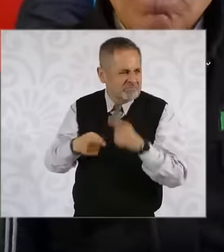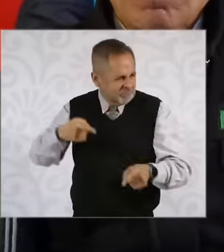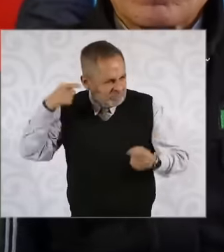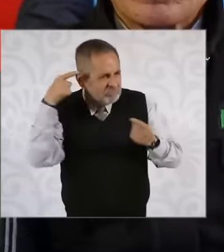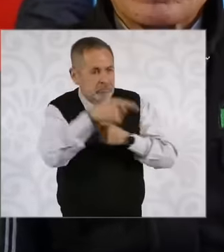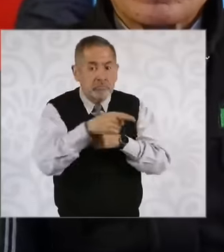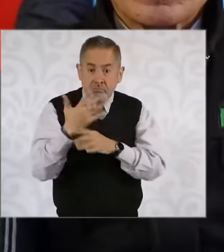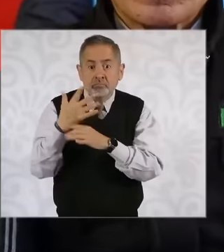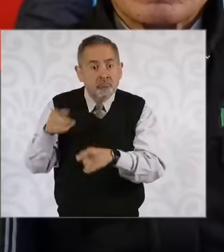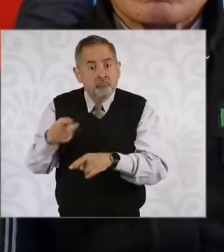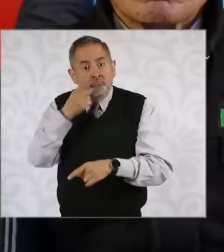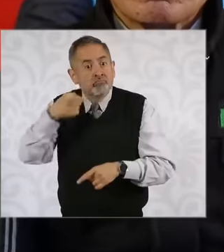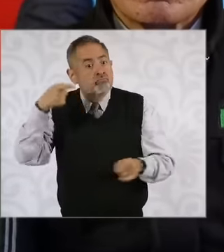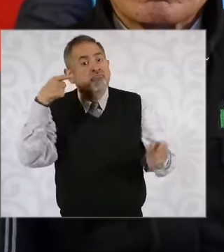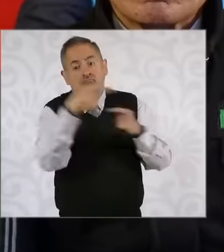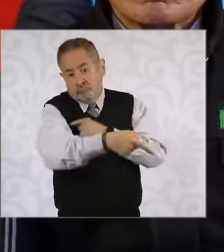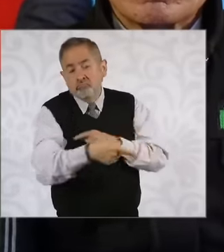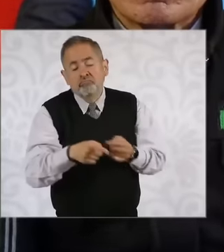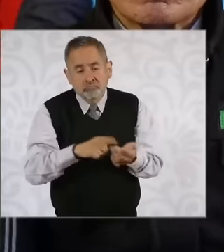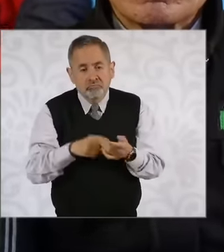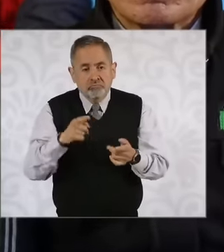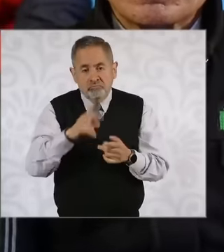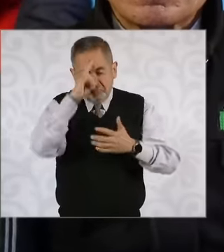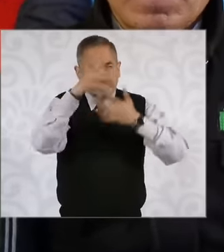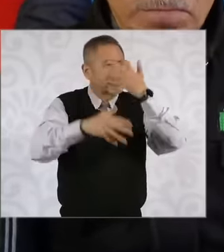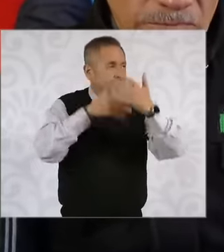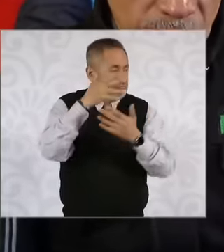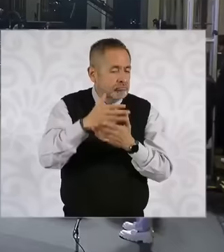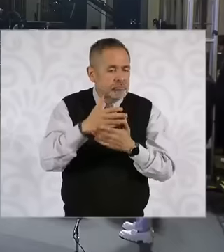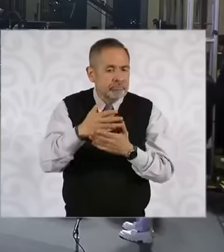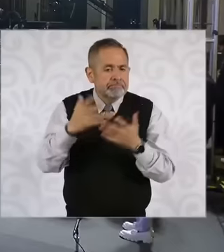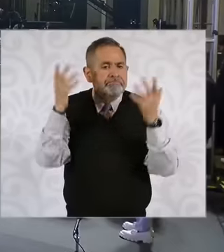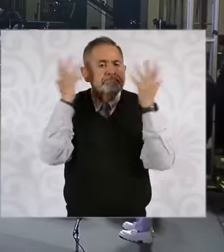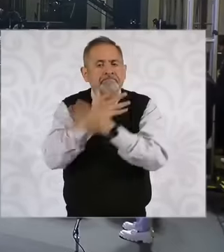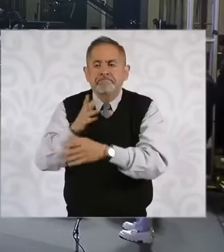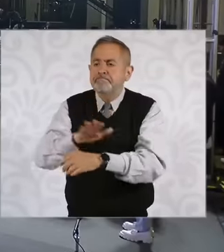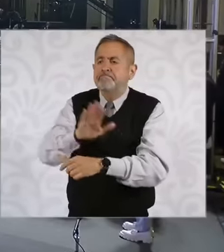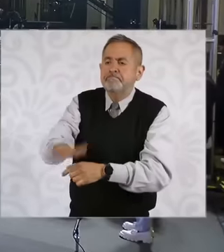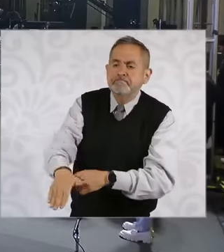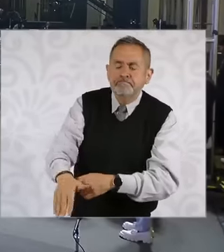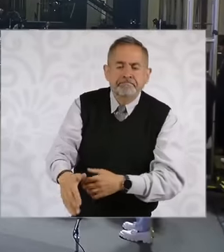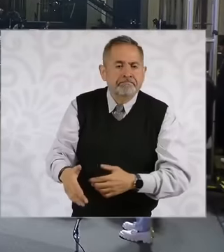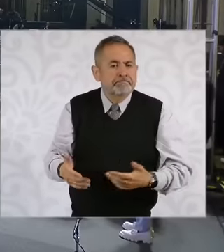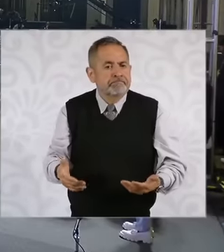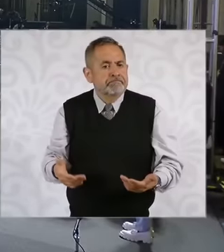with this violence that is being experienced in Chiapas, we can't stand it anymore. I would like to ask you, President, what